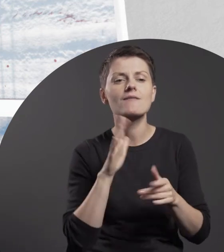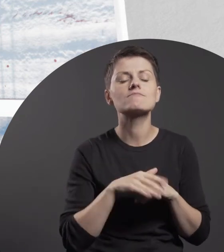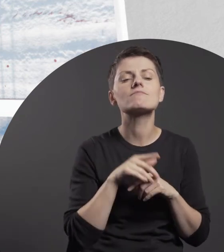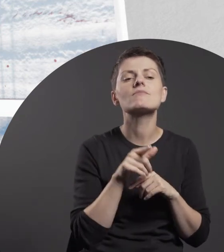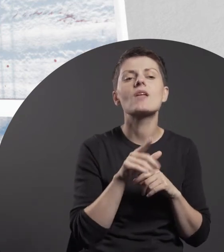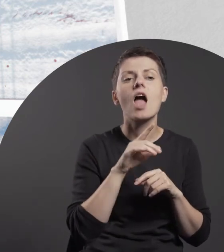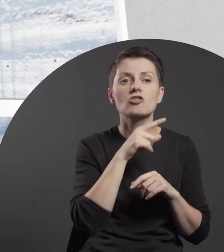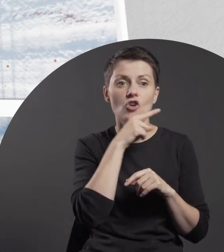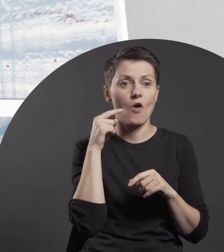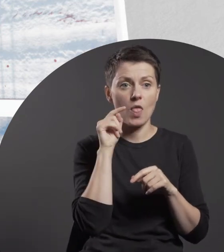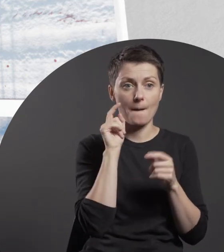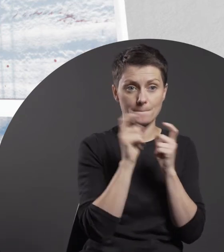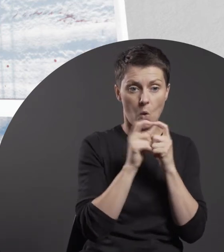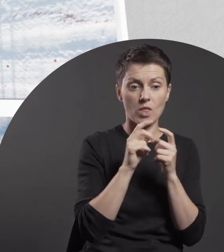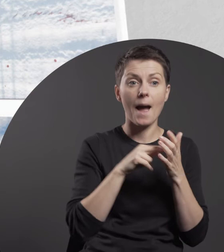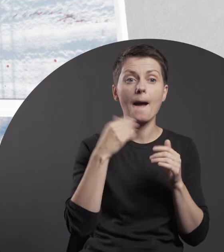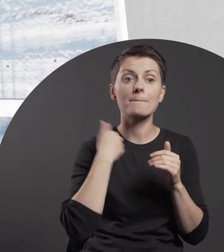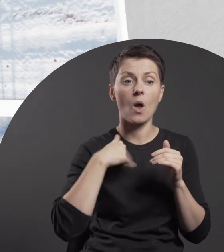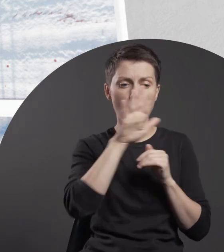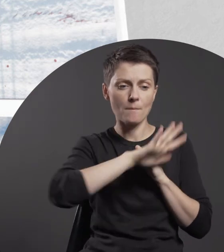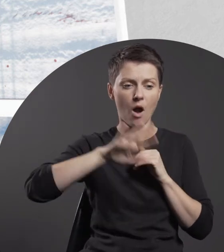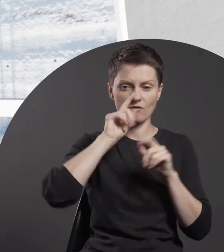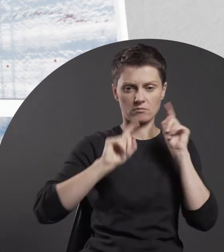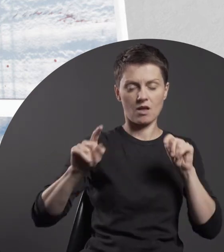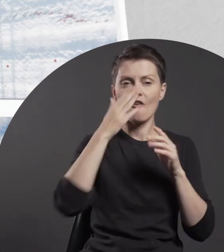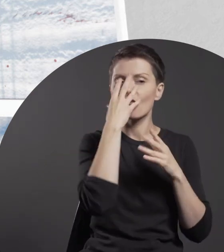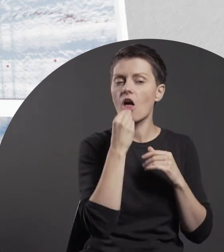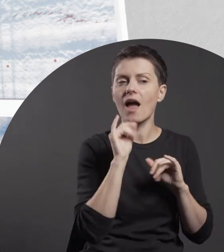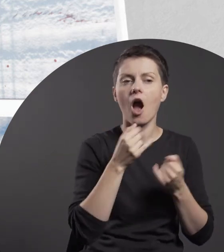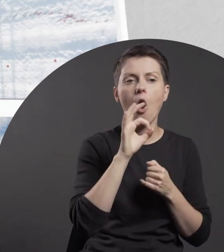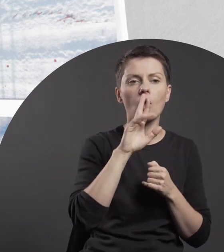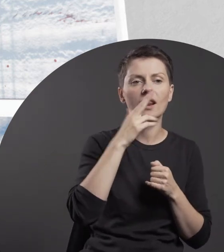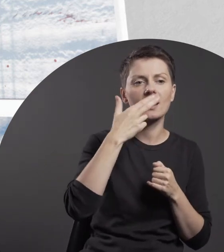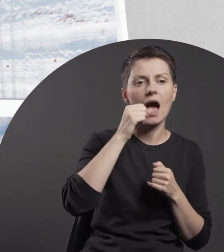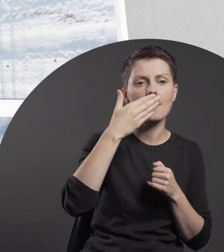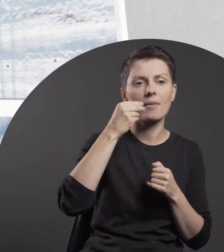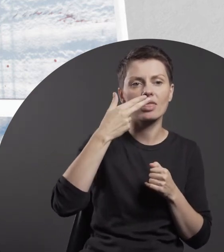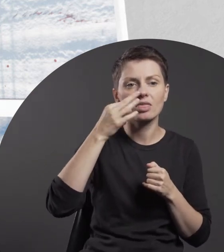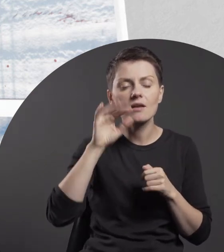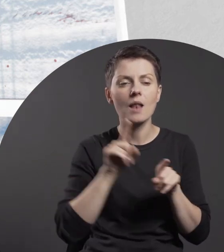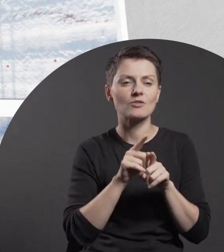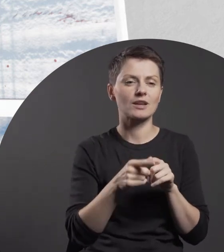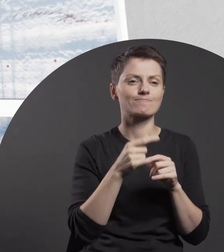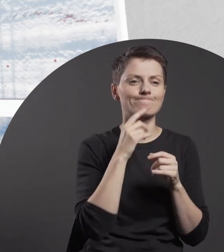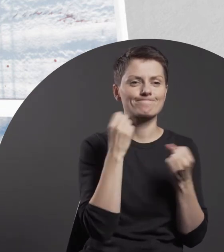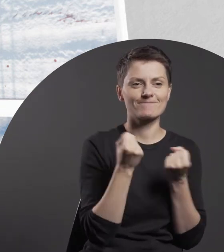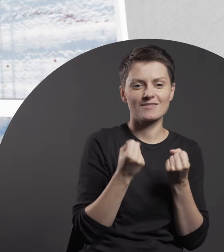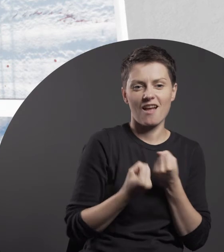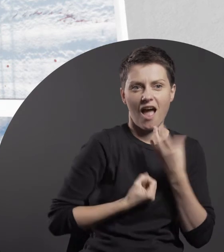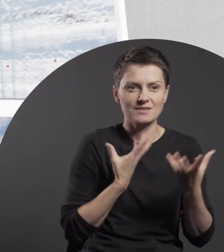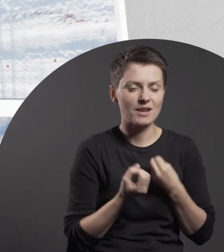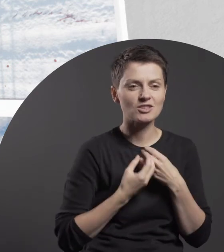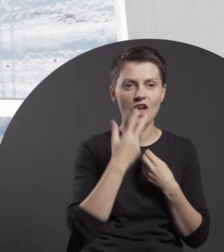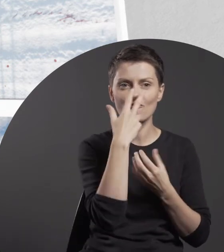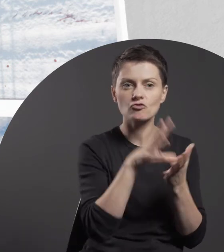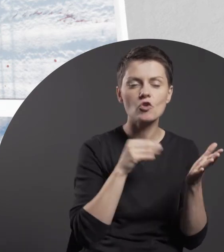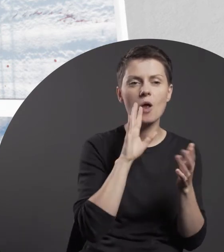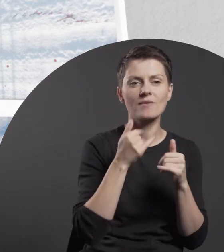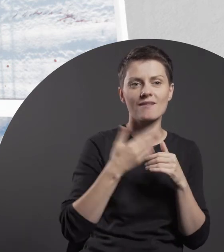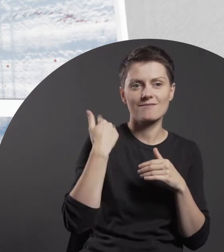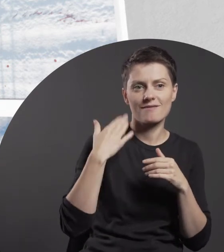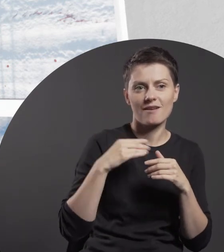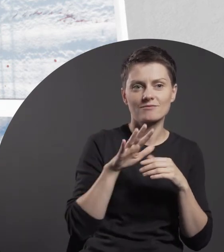resemble intricate decorative patterns or action painting. The red is in striking contrast